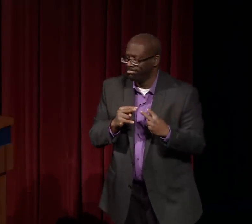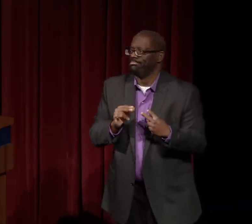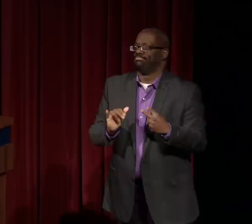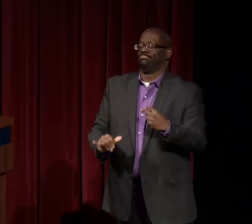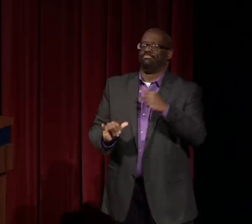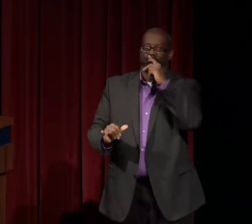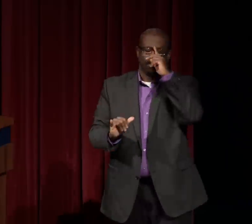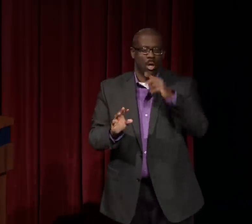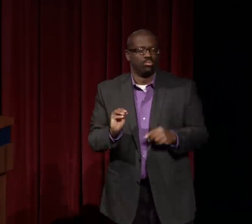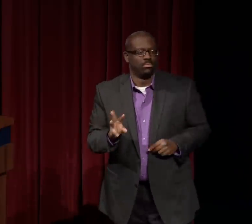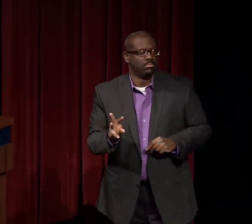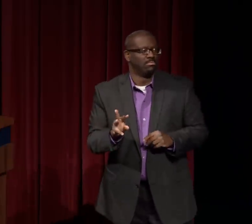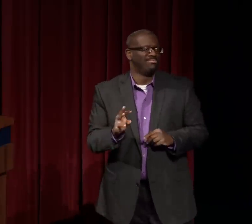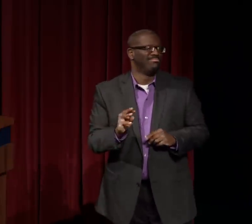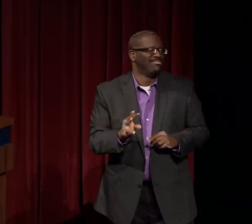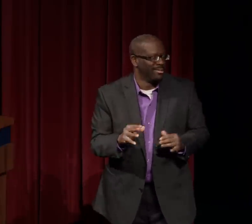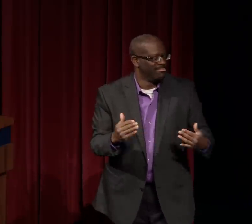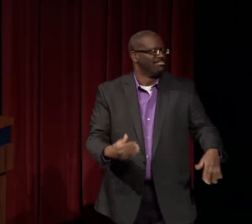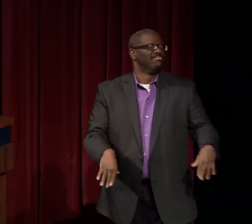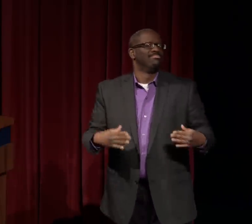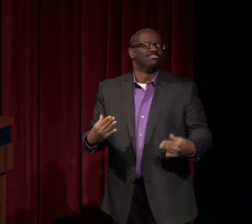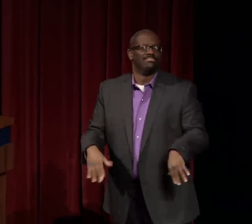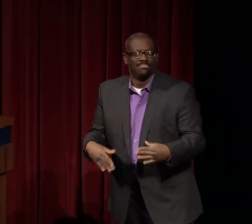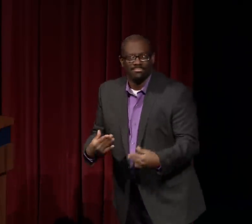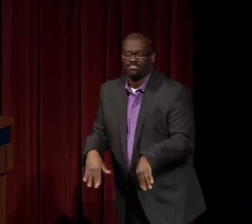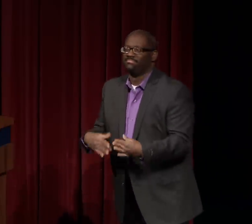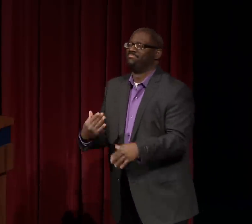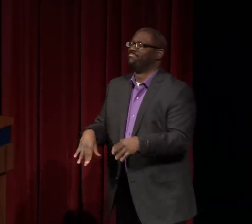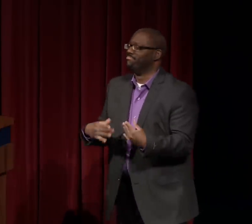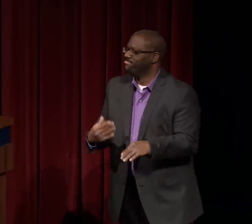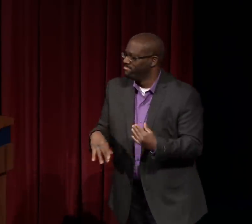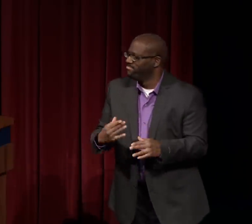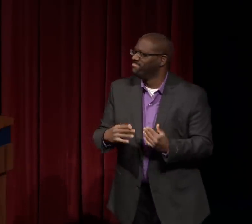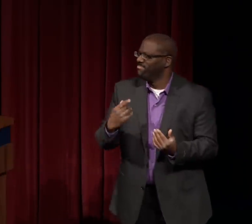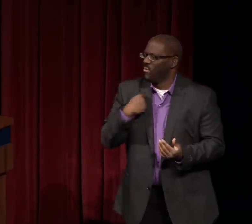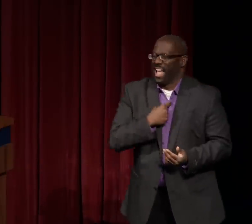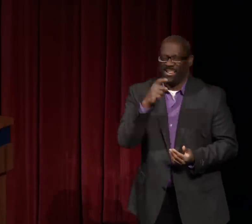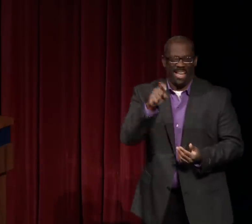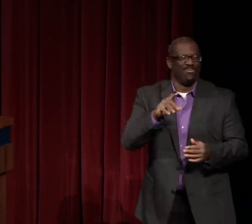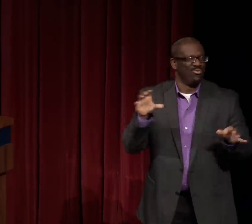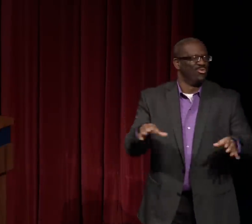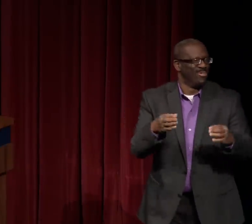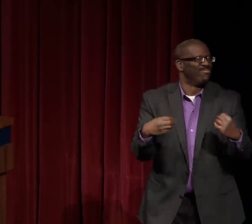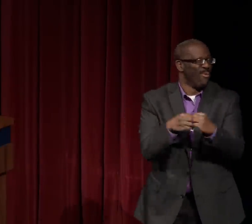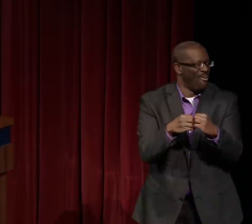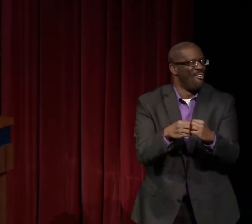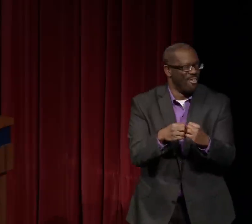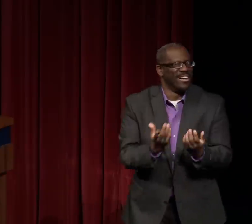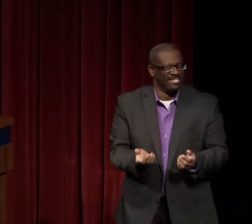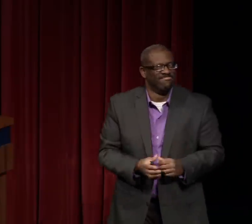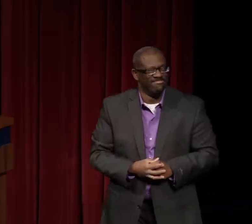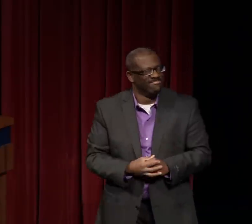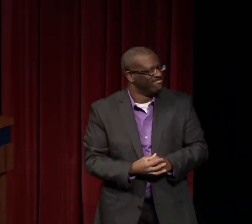She had a negative response for me, which was quite elucidating.